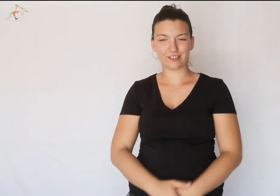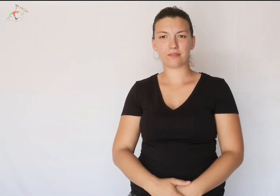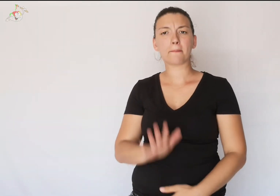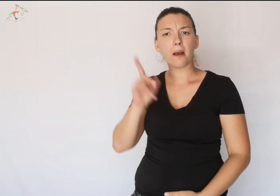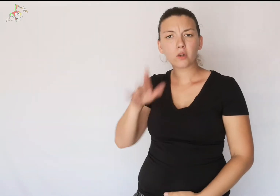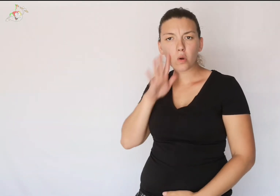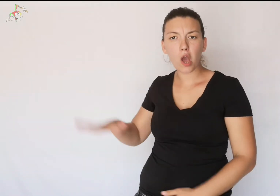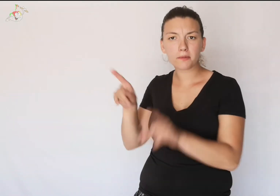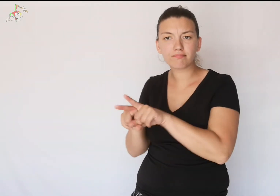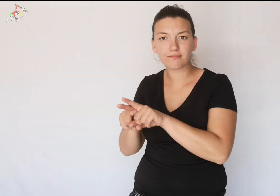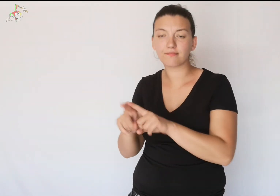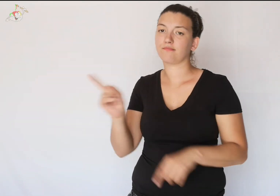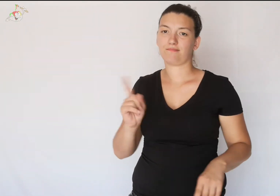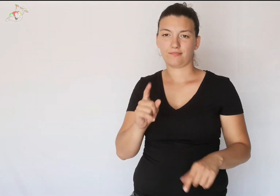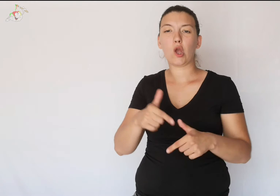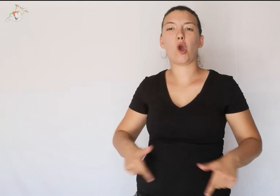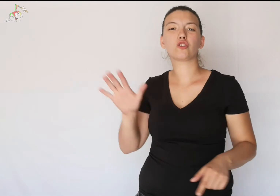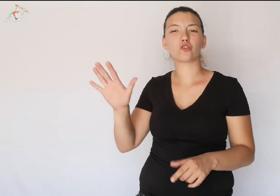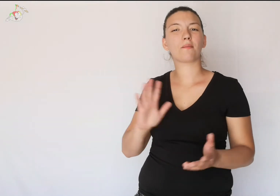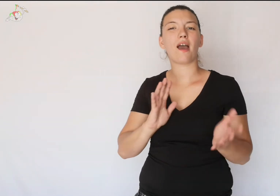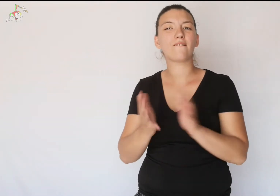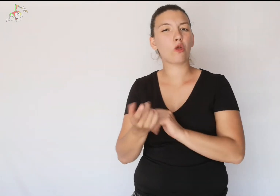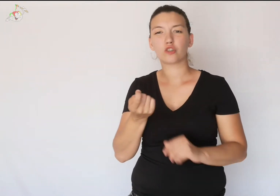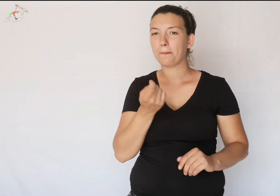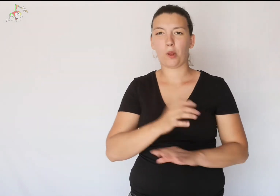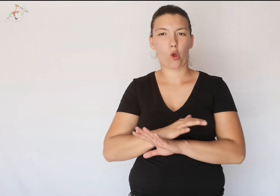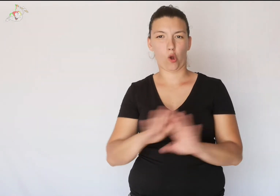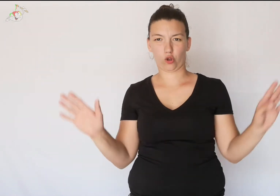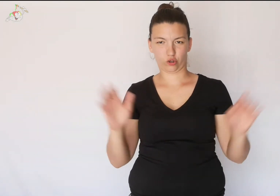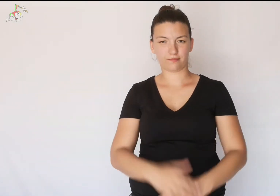The same cannot be said of men's customs which have undergone few evolutions.